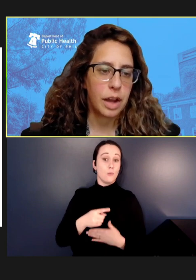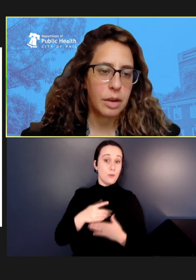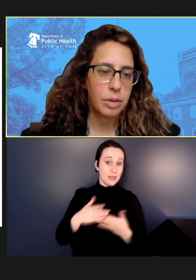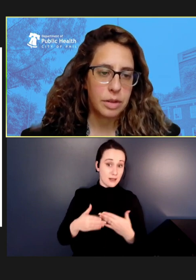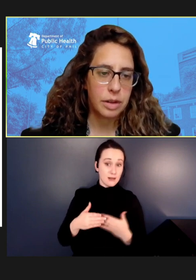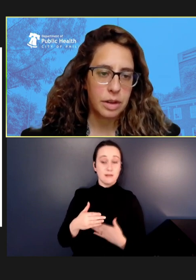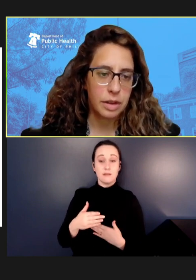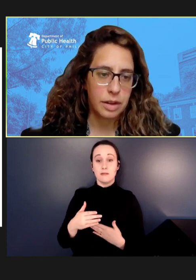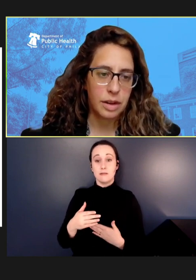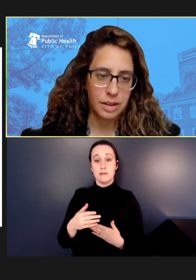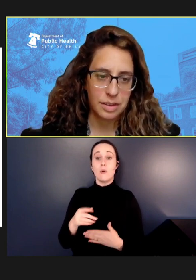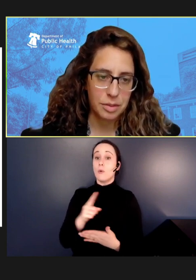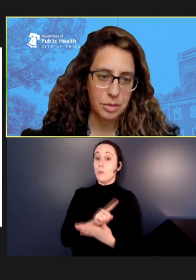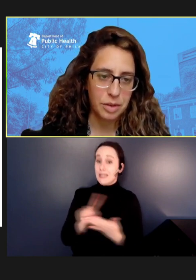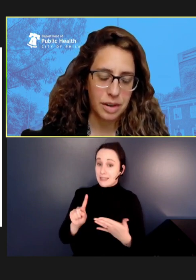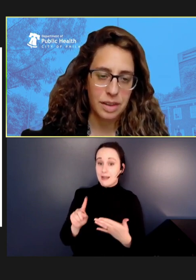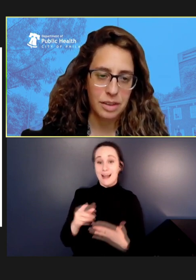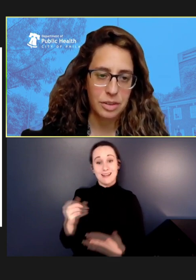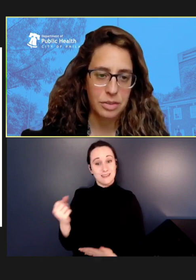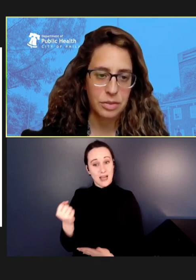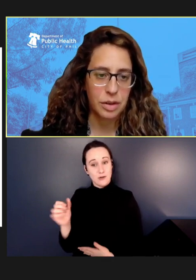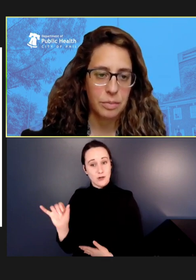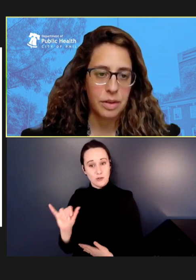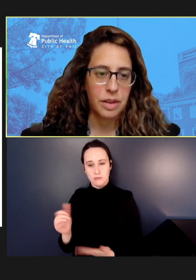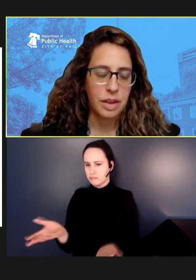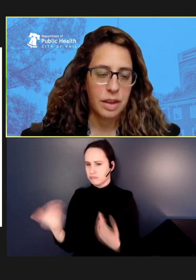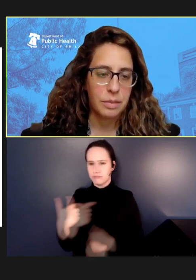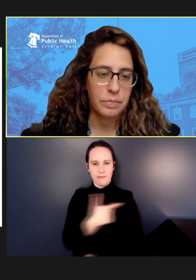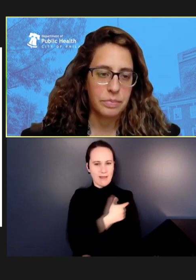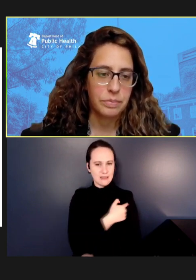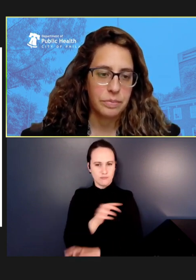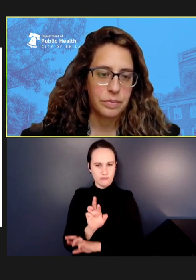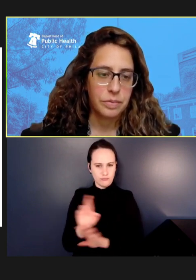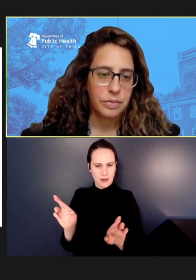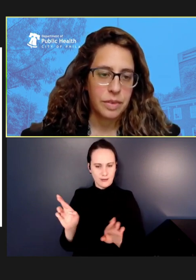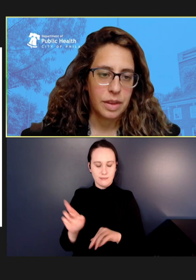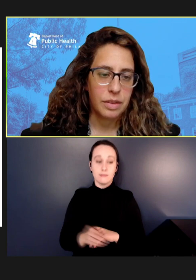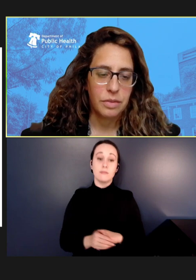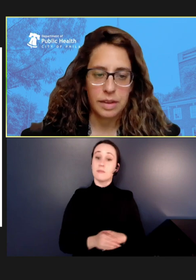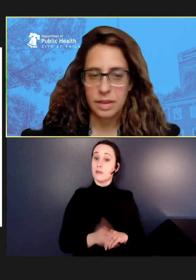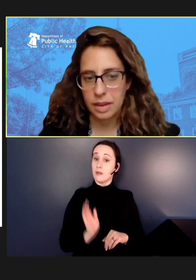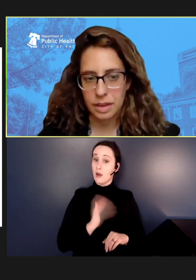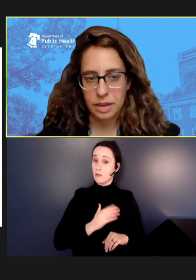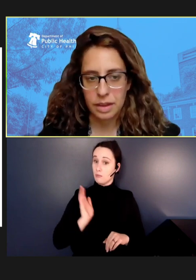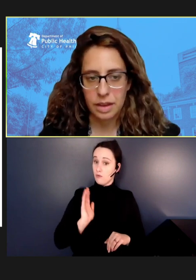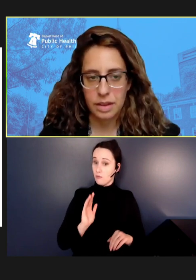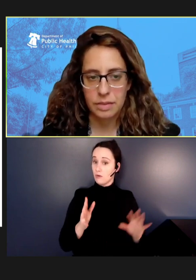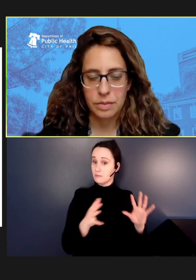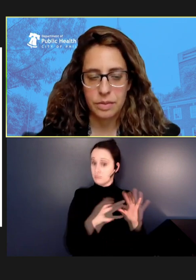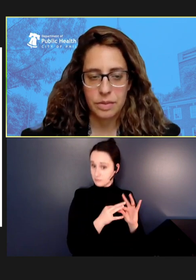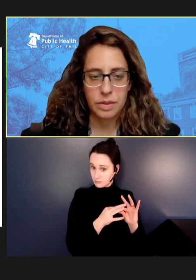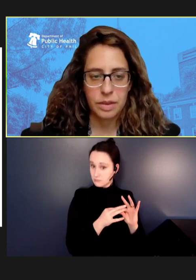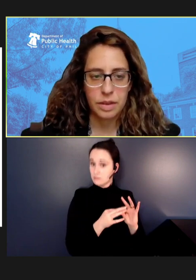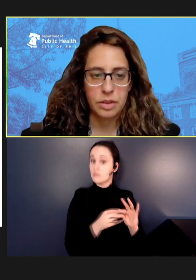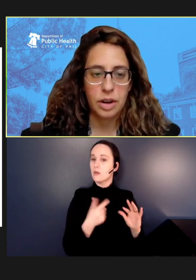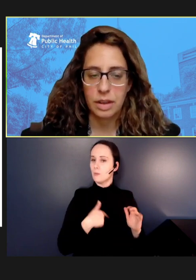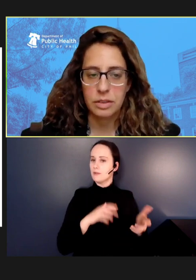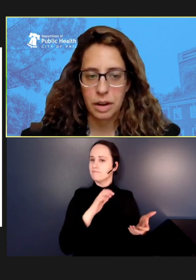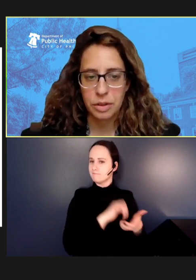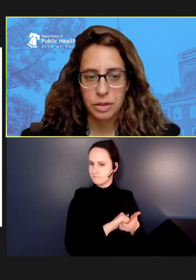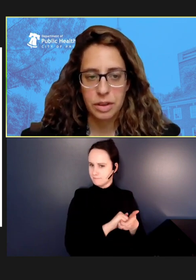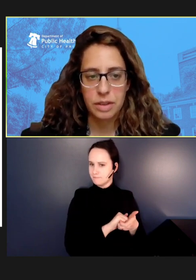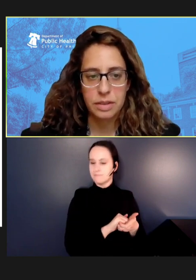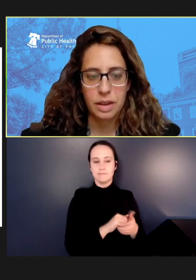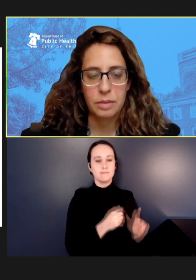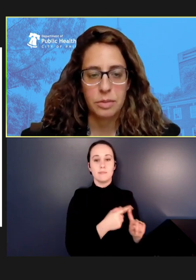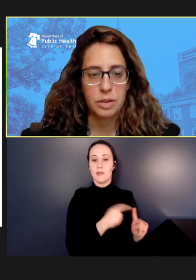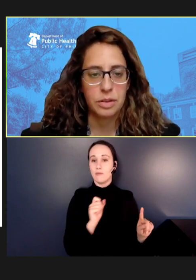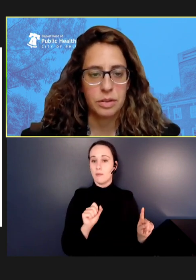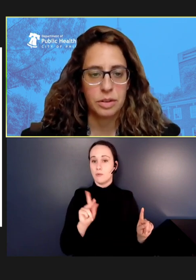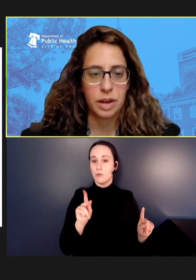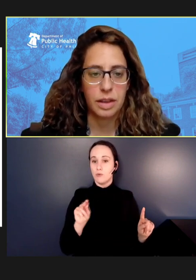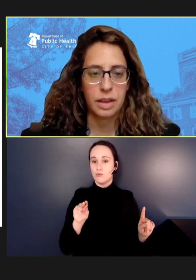able to harness some of our connections from vaccinating Ukrainian refugees to create a